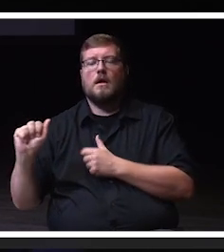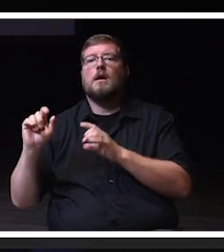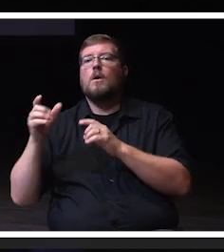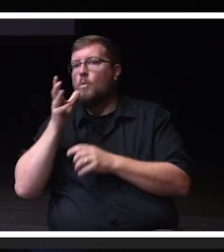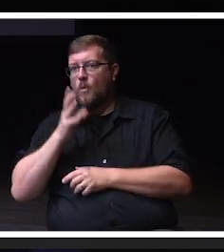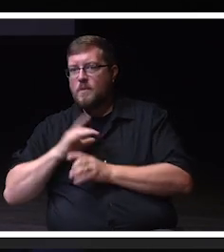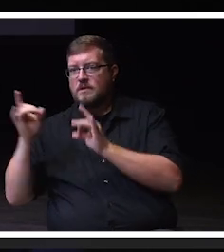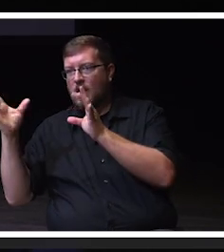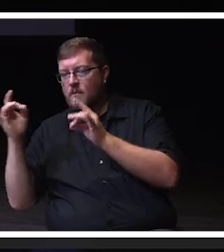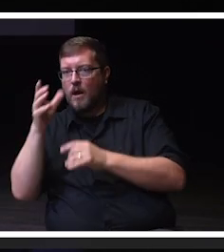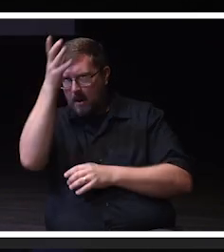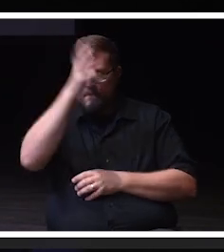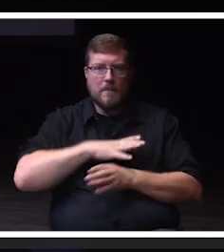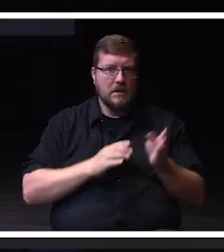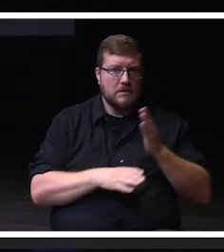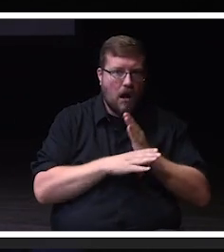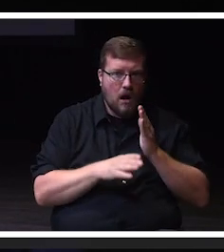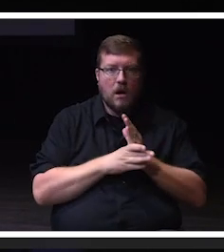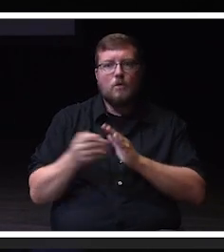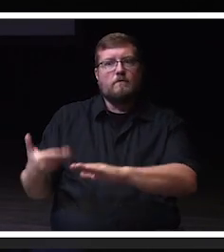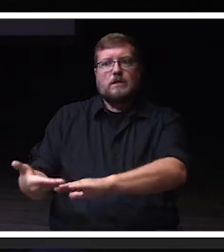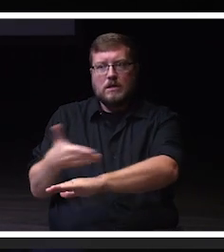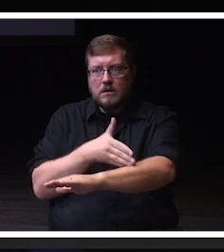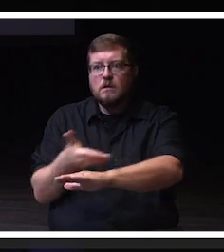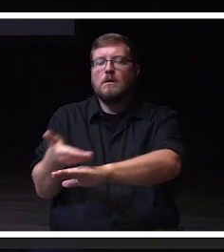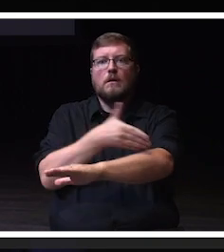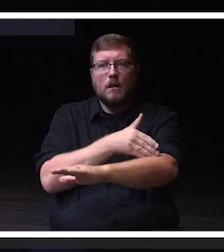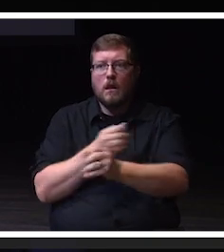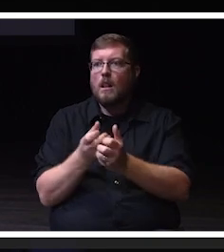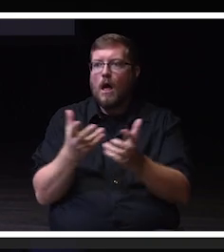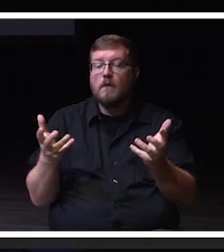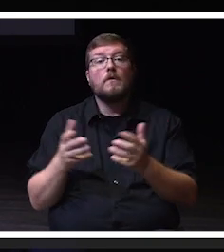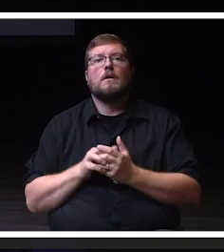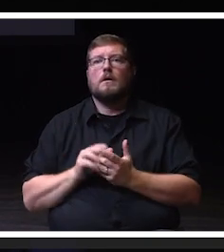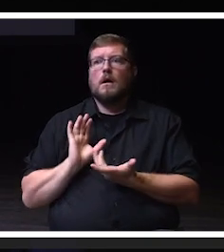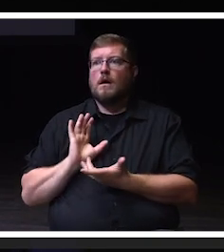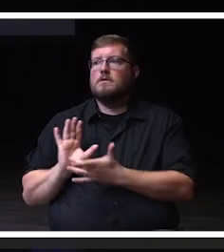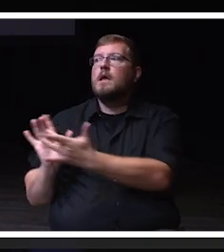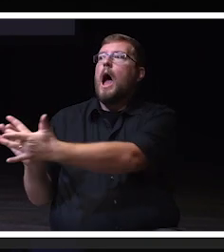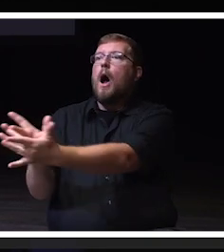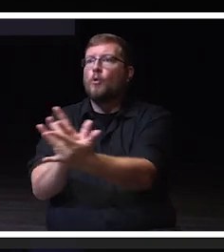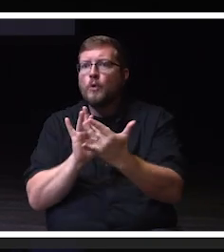We've enhanced, oh my goodness, outreach, professional development,